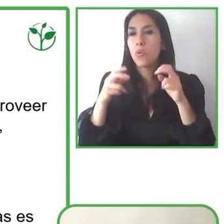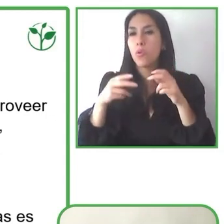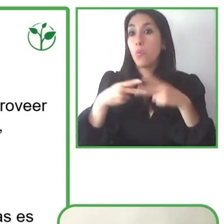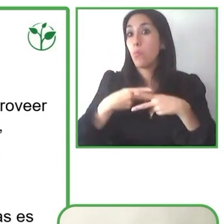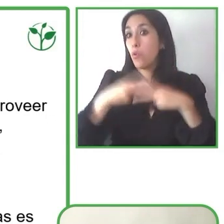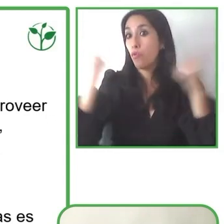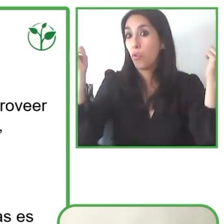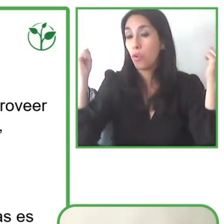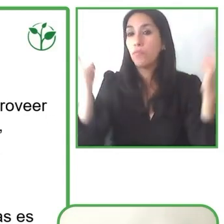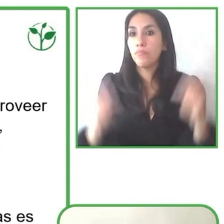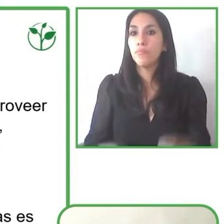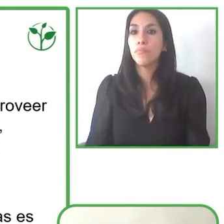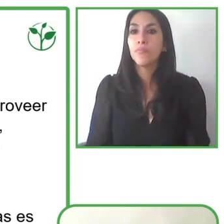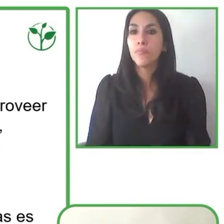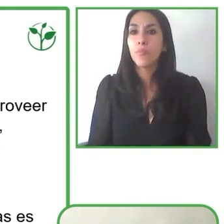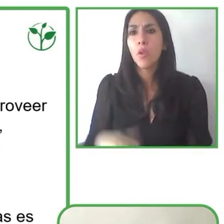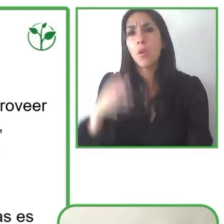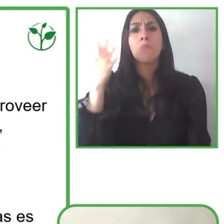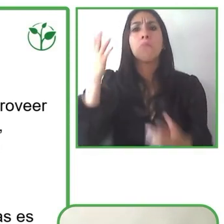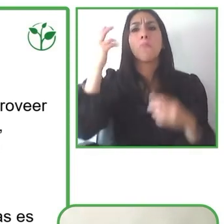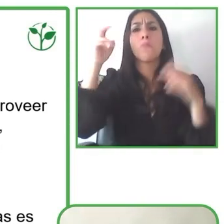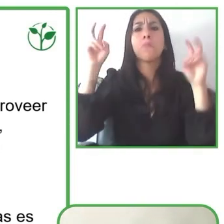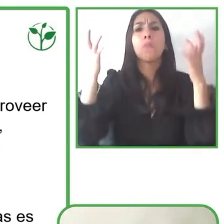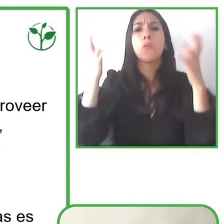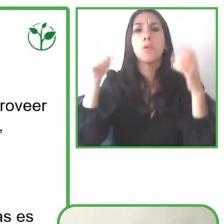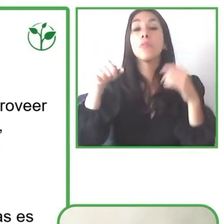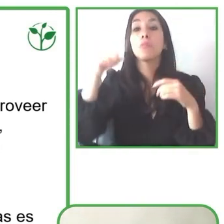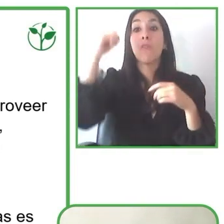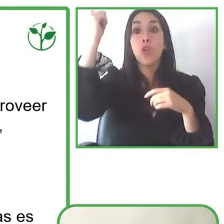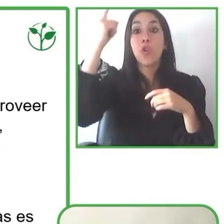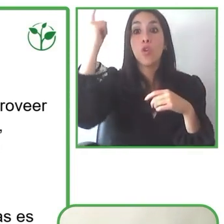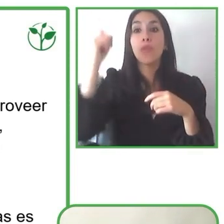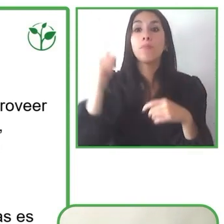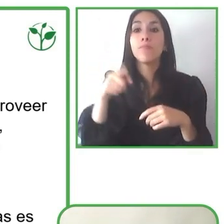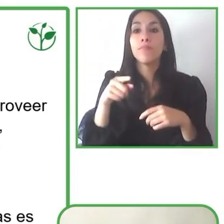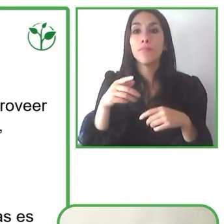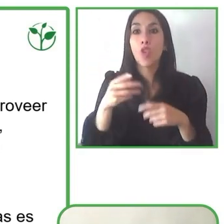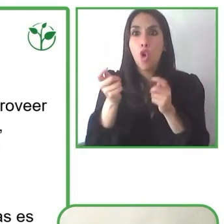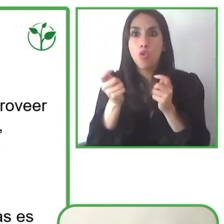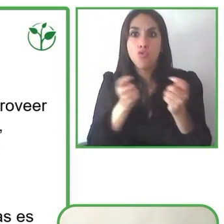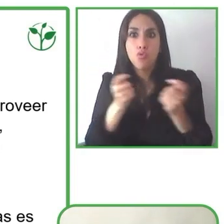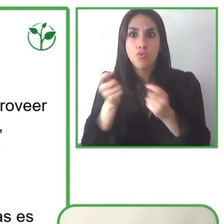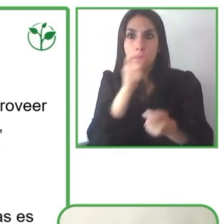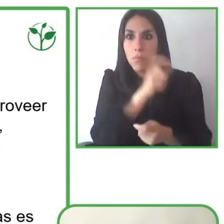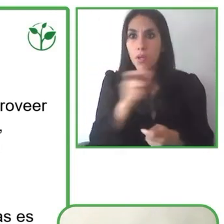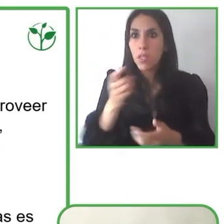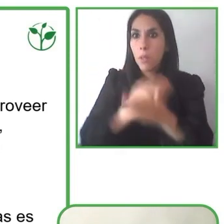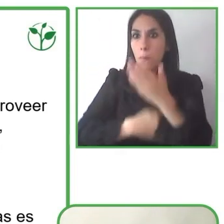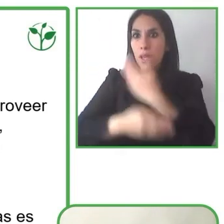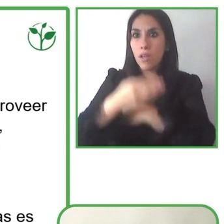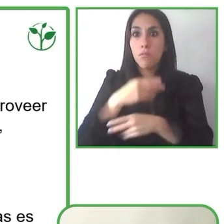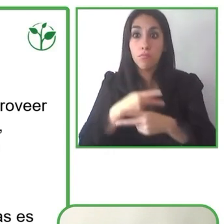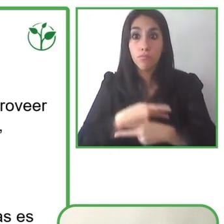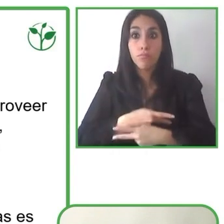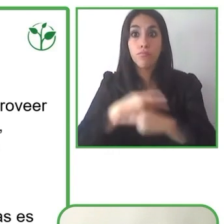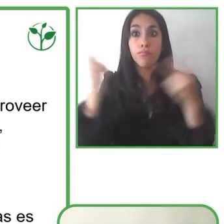For example, we've done a general levels of promotions, but we've seen that that information